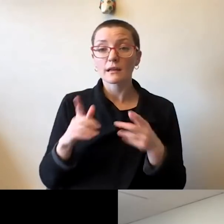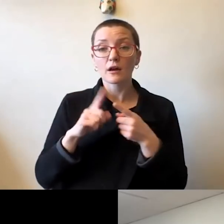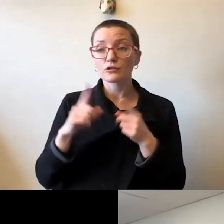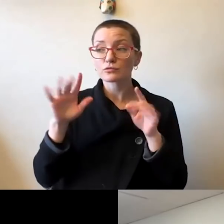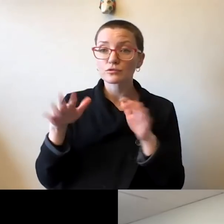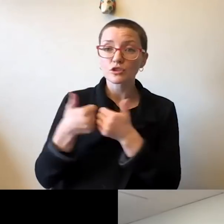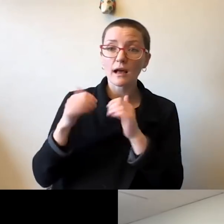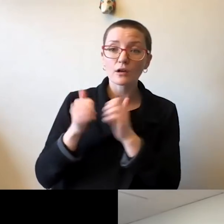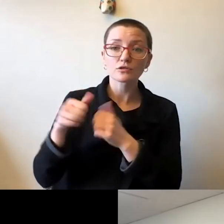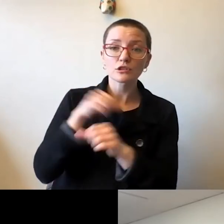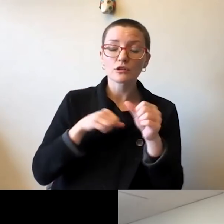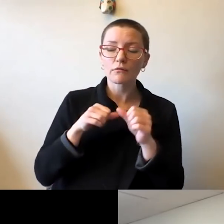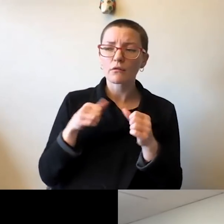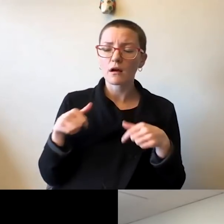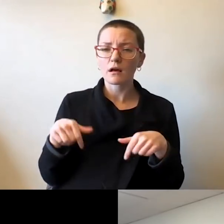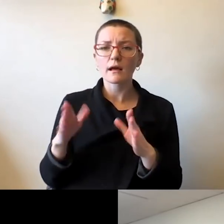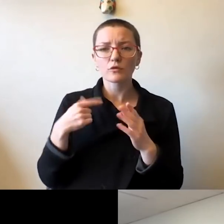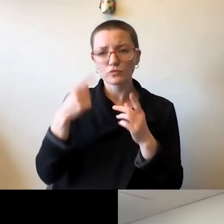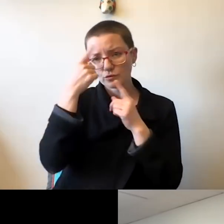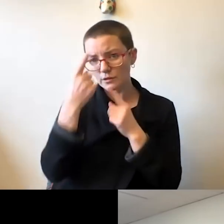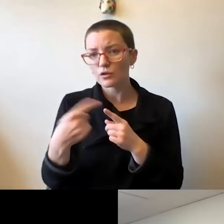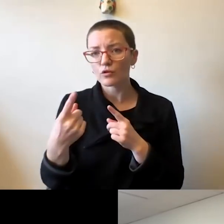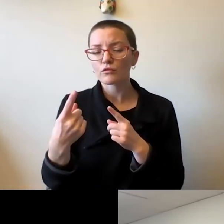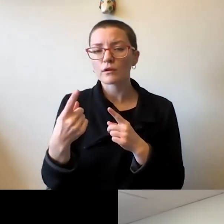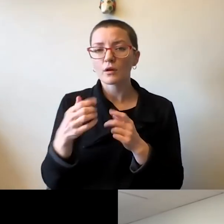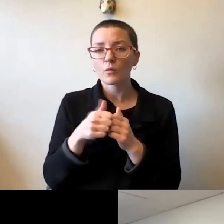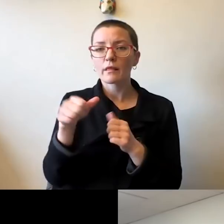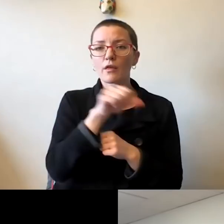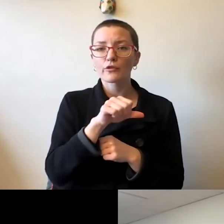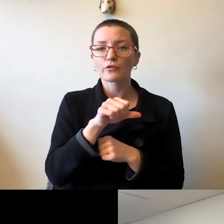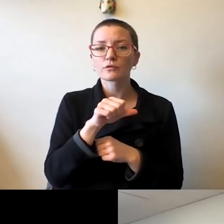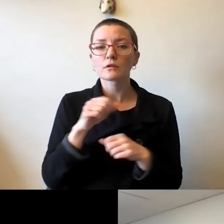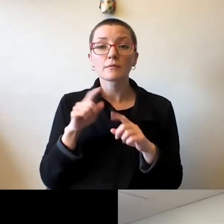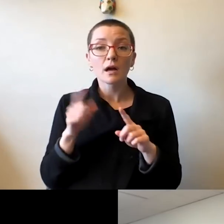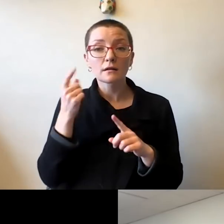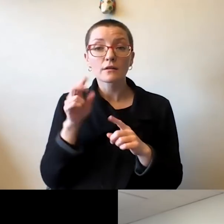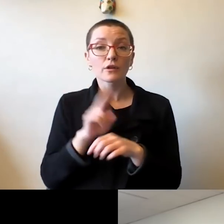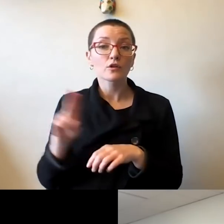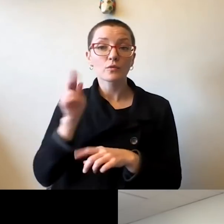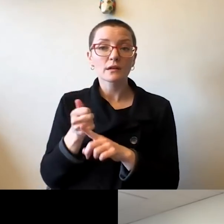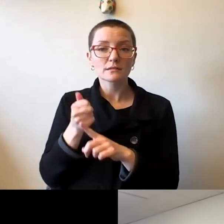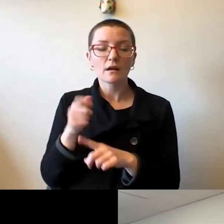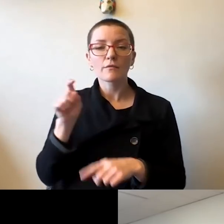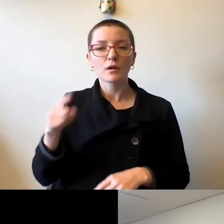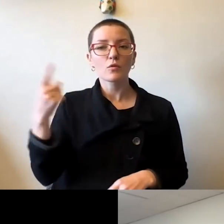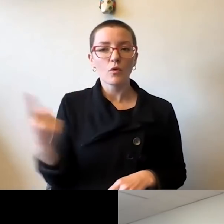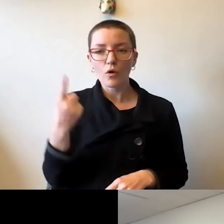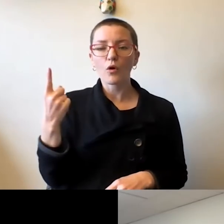and perspectives and opinions of others. But the university must always stand against racism